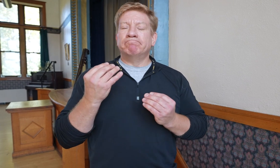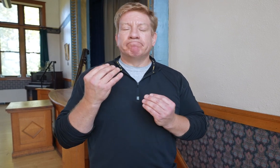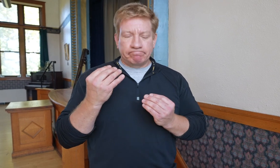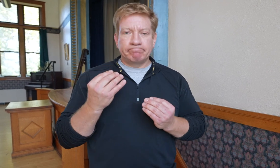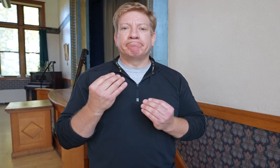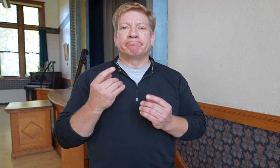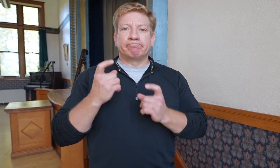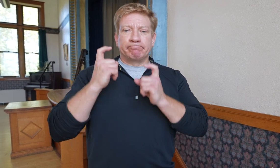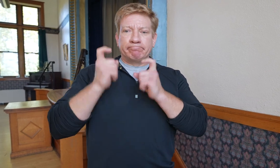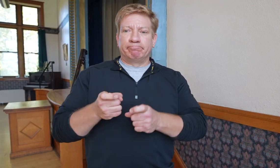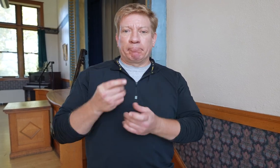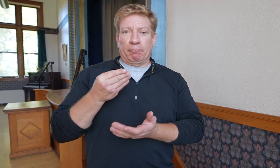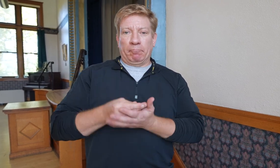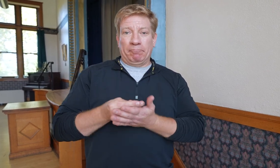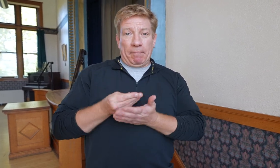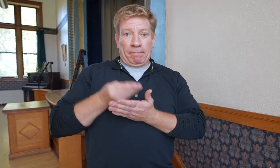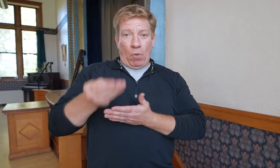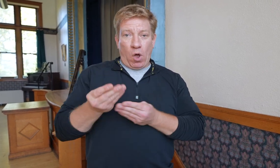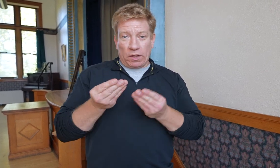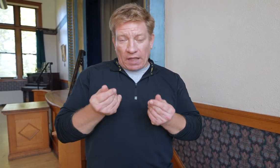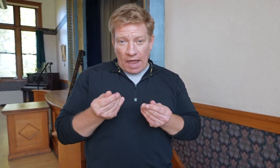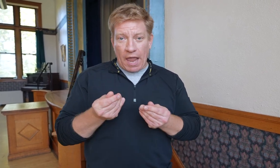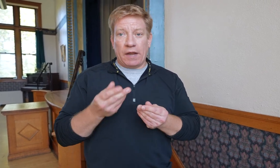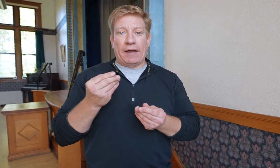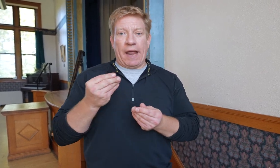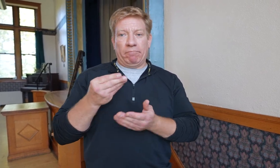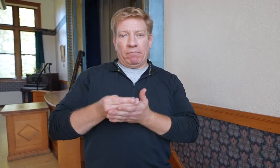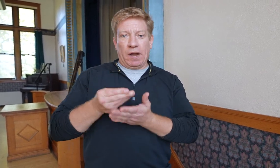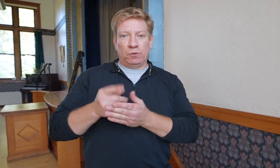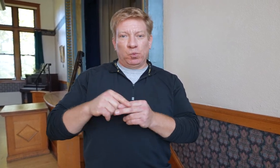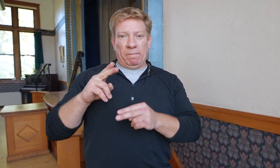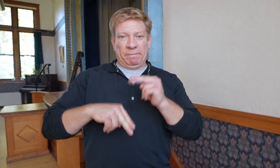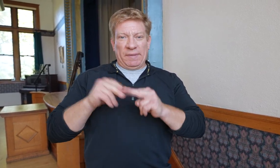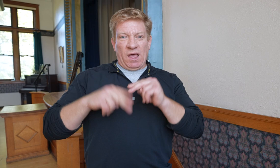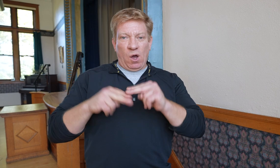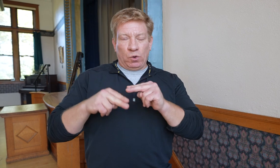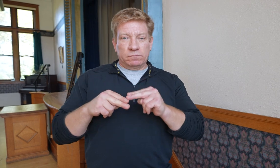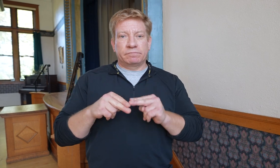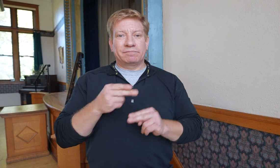but decided to buy land and give money to build a building.